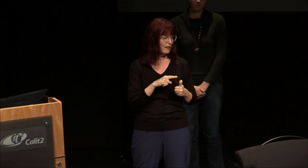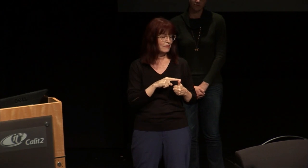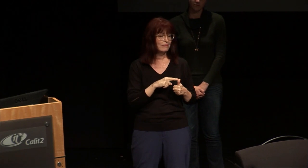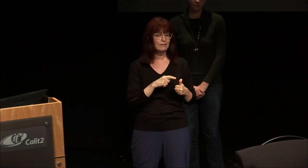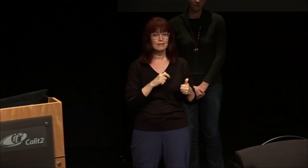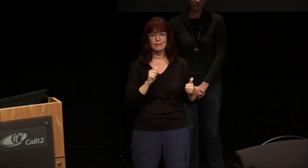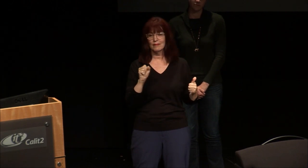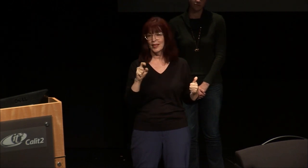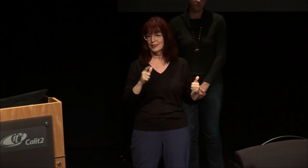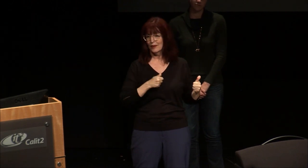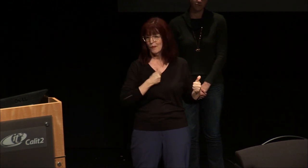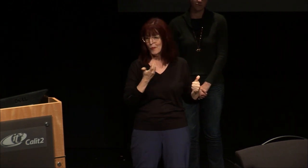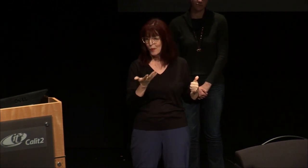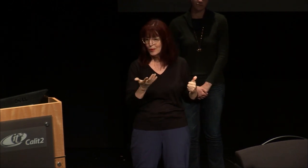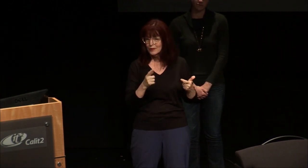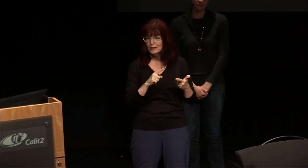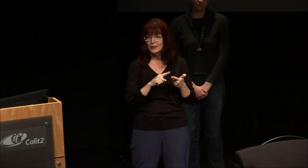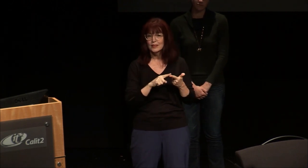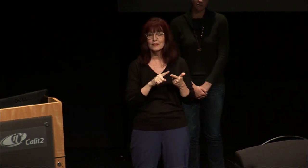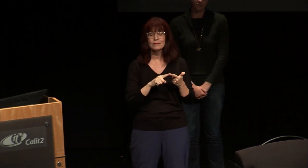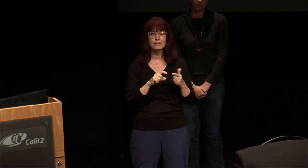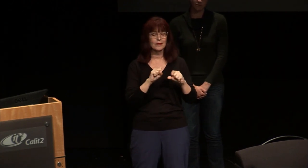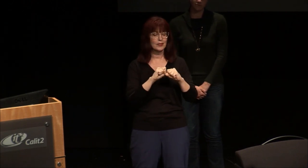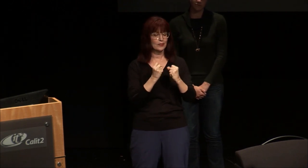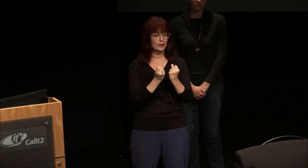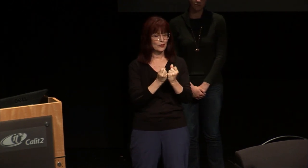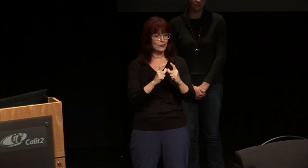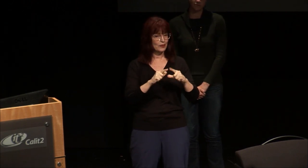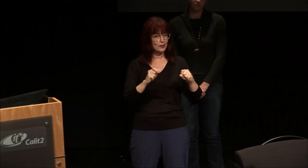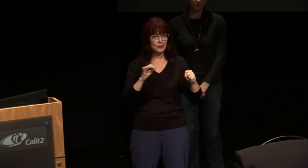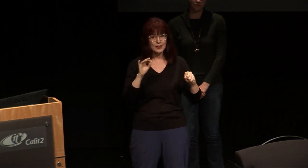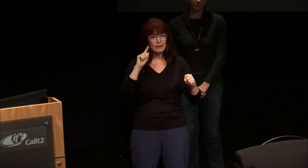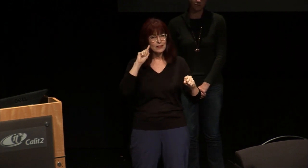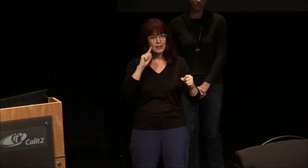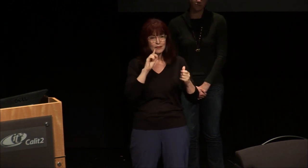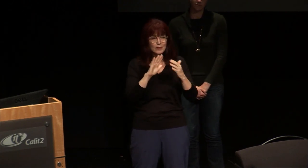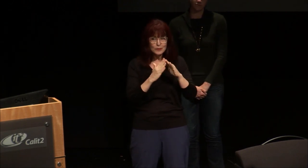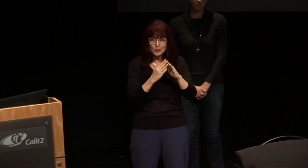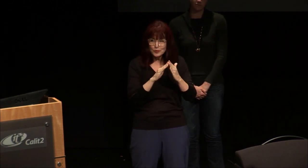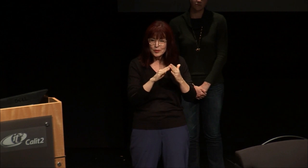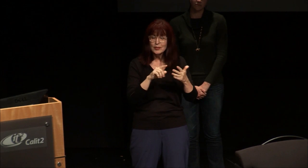offer now for American Sign Language we have ASL poetry sociolinguistics of the